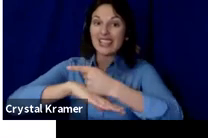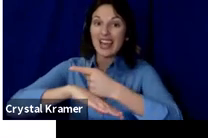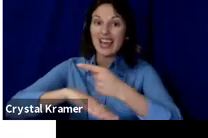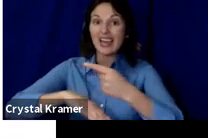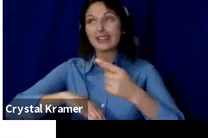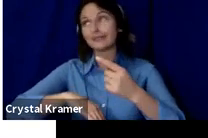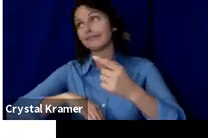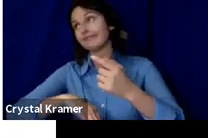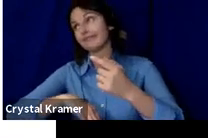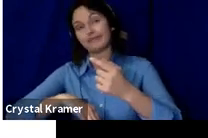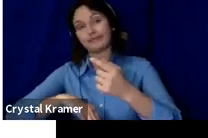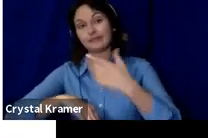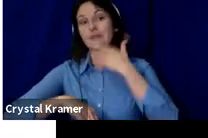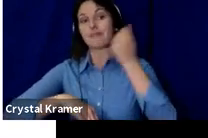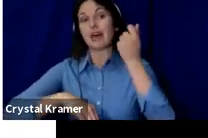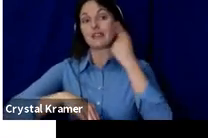That's a good question.